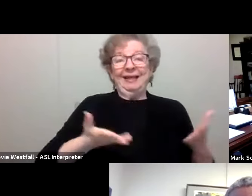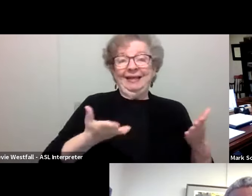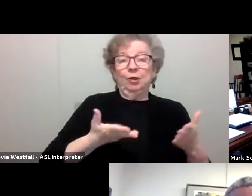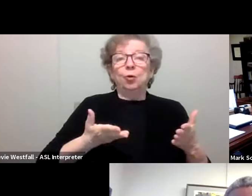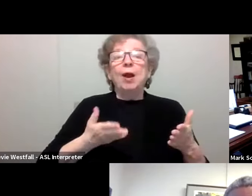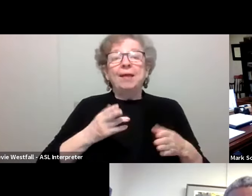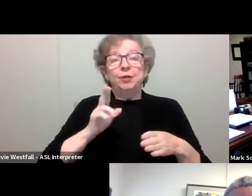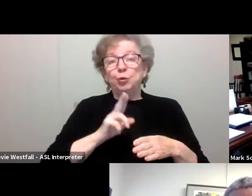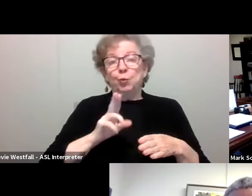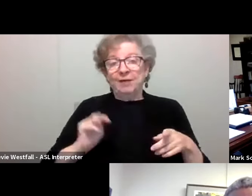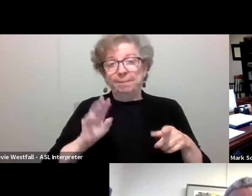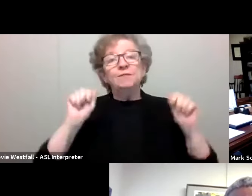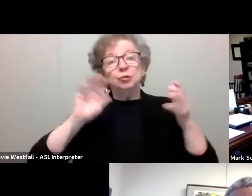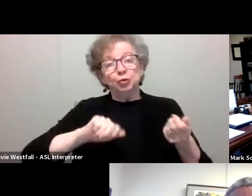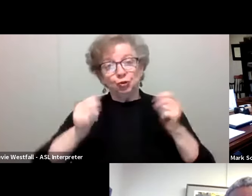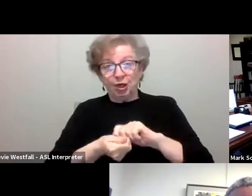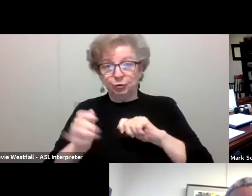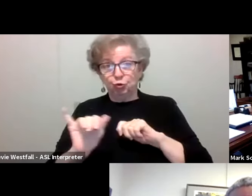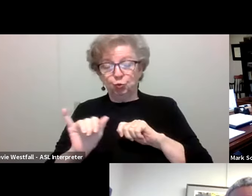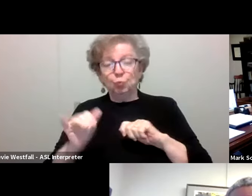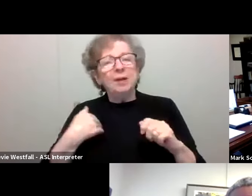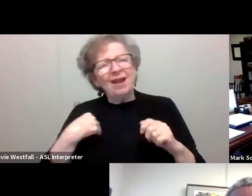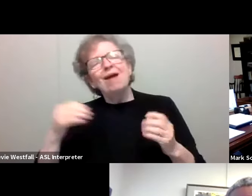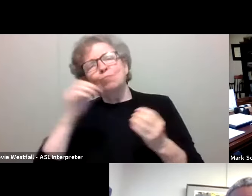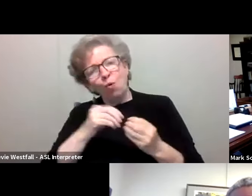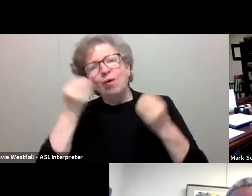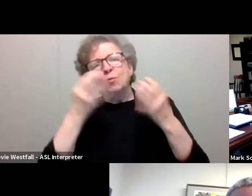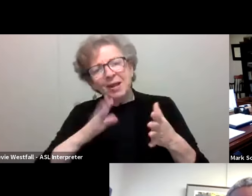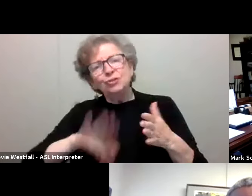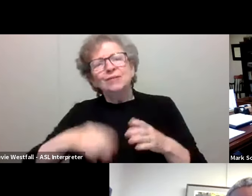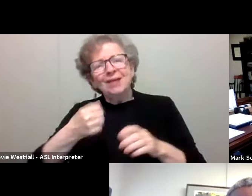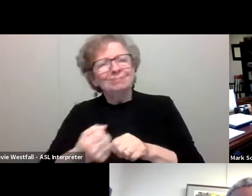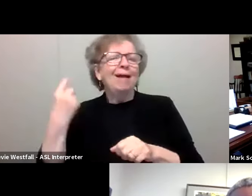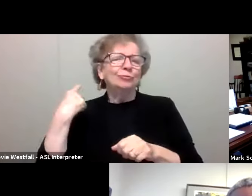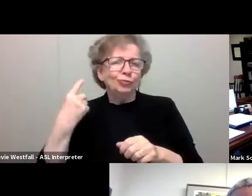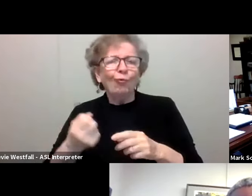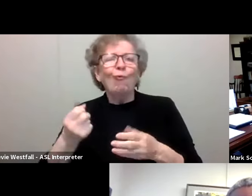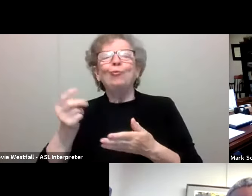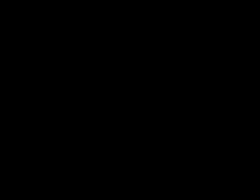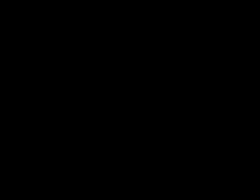Thankfully we have much more information than we did a year, or even a semester, or even a couple of weeks ago.